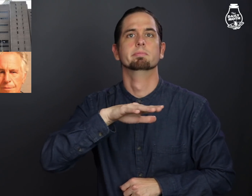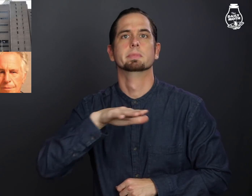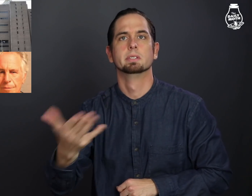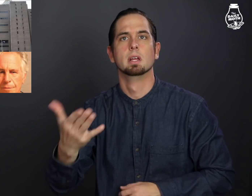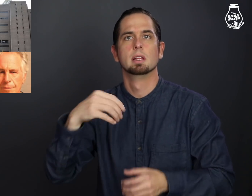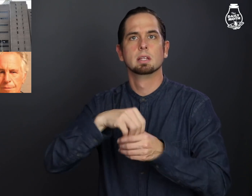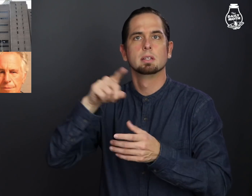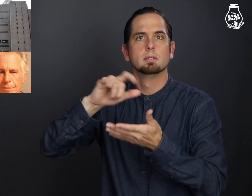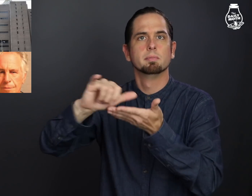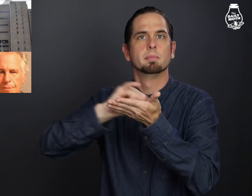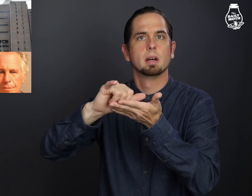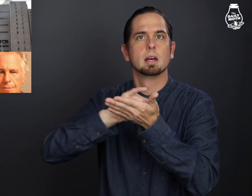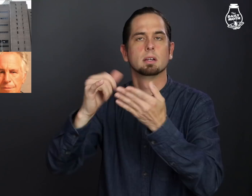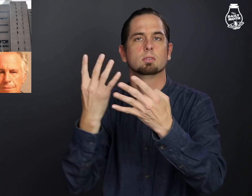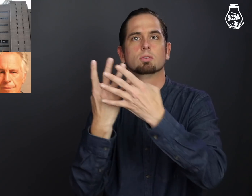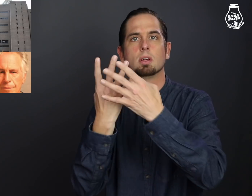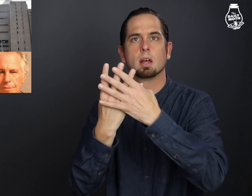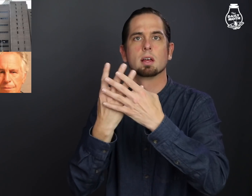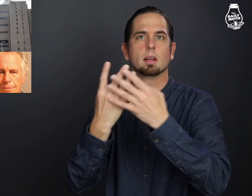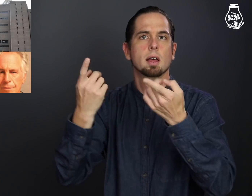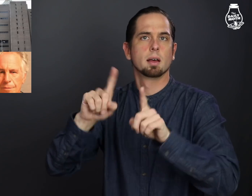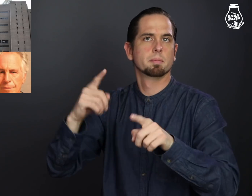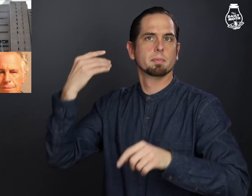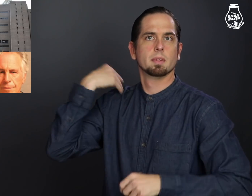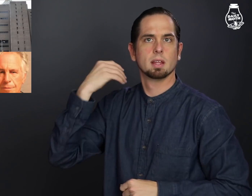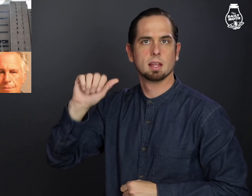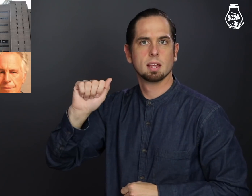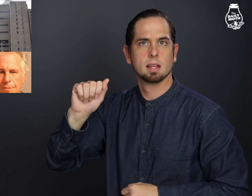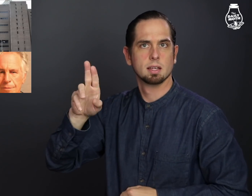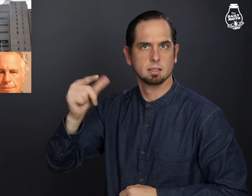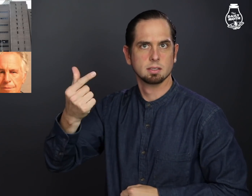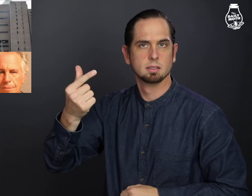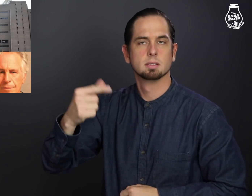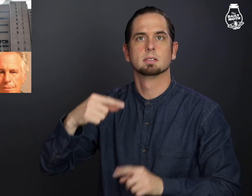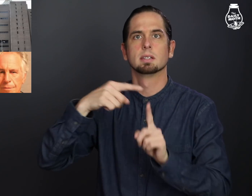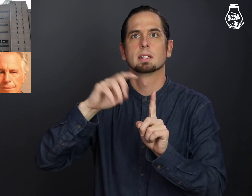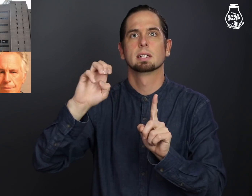who died in a Manhattan jail in August.